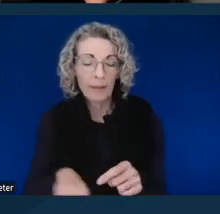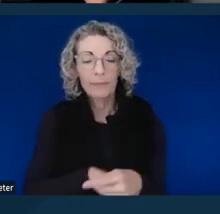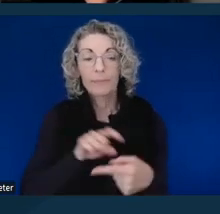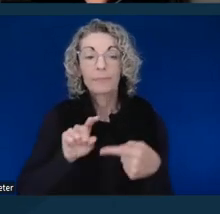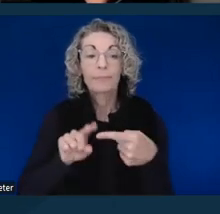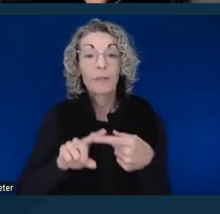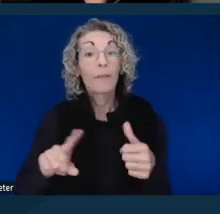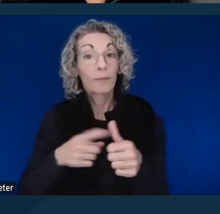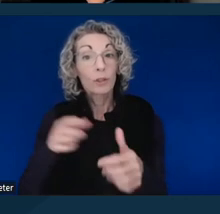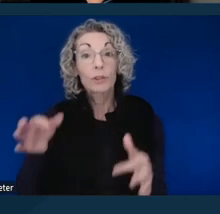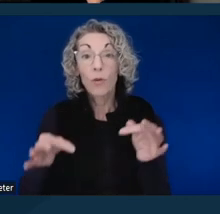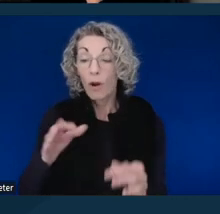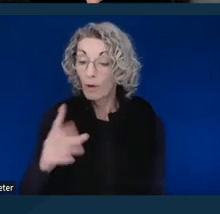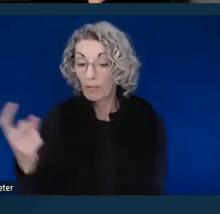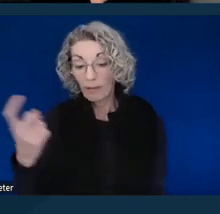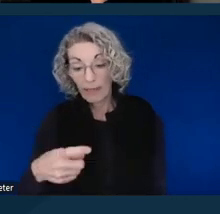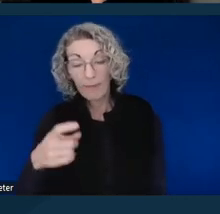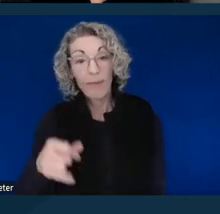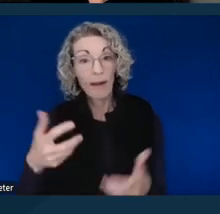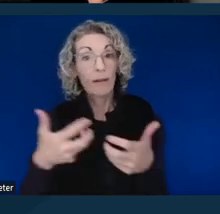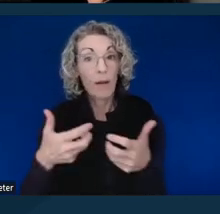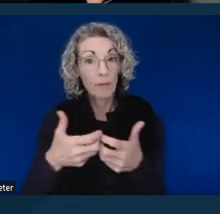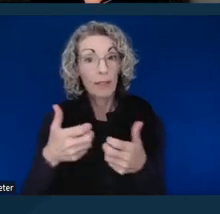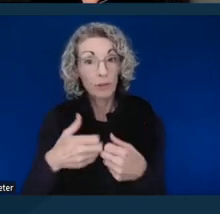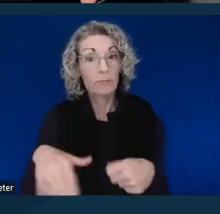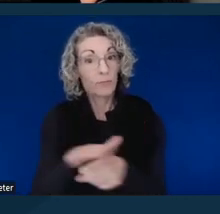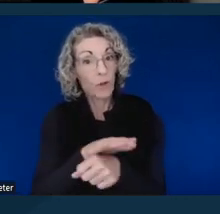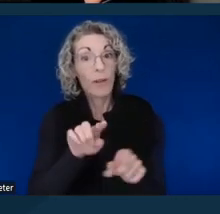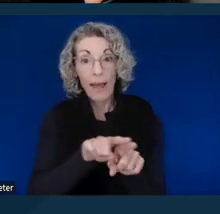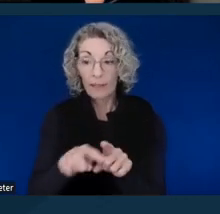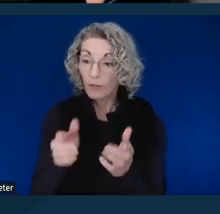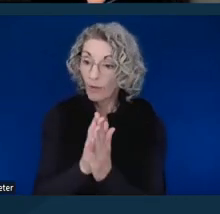the requested accommodation in whole, which is great, or in part, not so great.